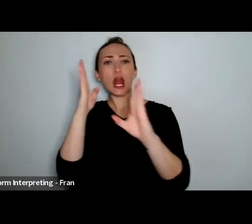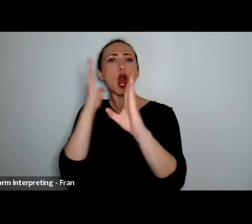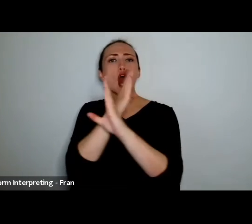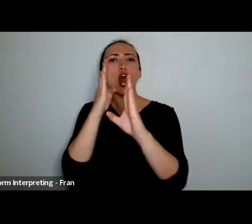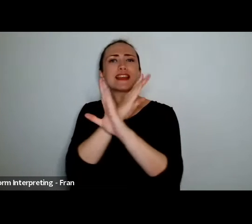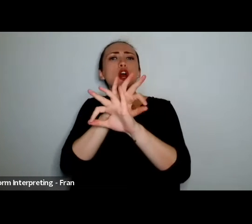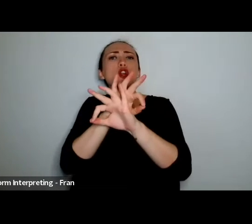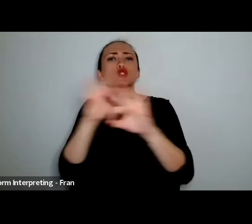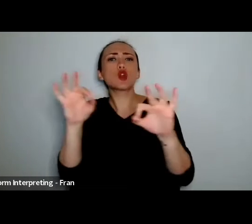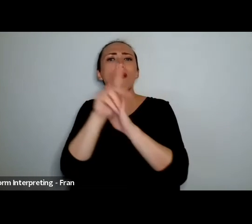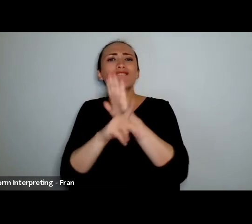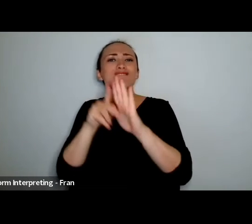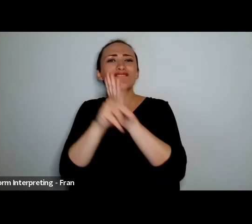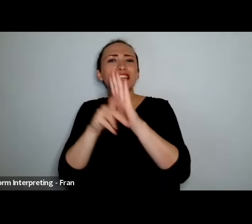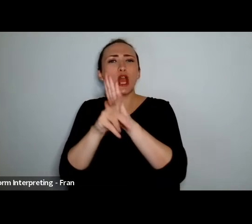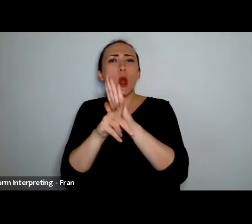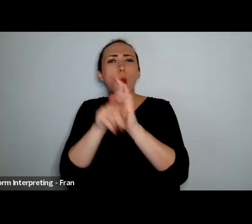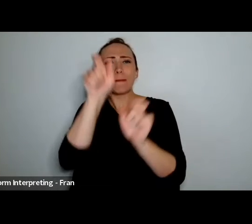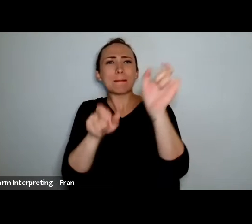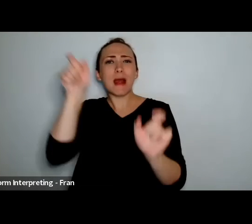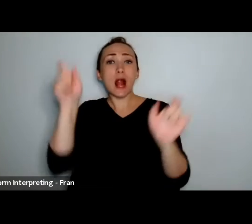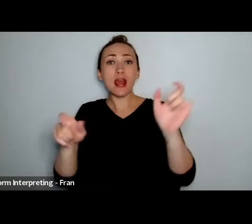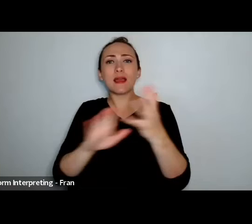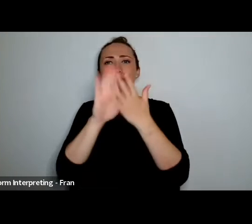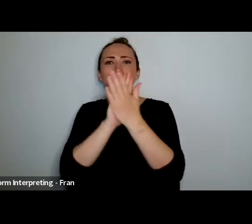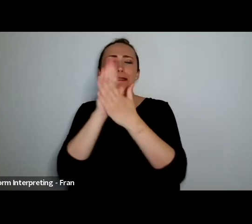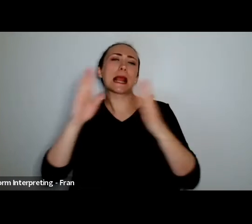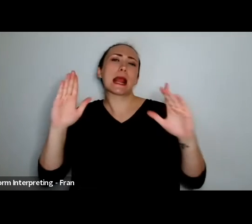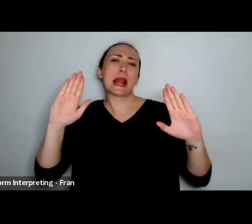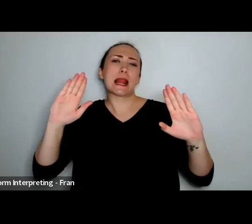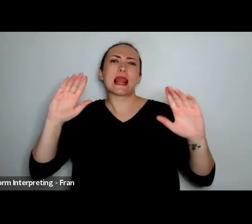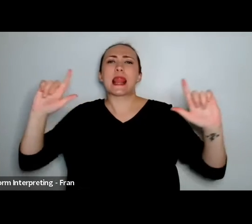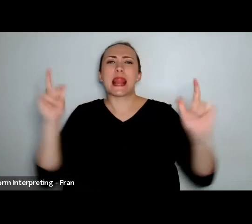little more pleasant.Throughout tonight's webinar we will be spotlighting those who are